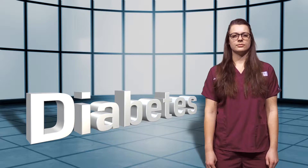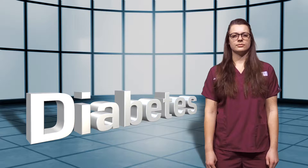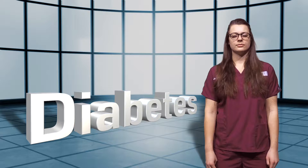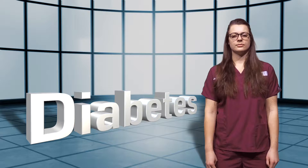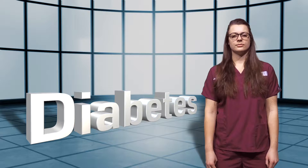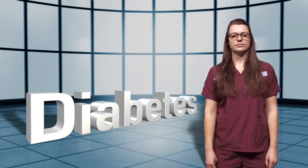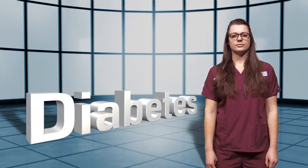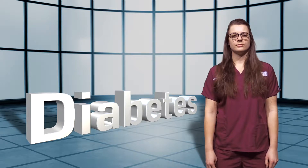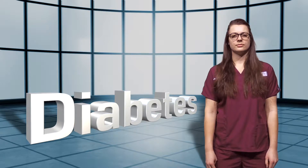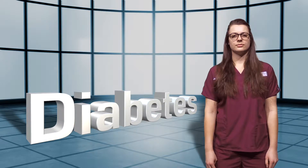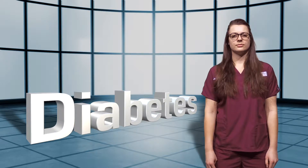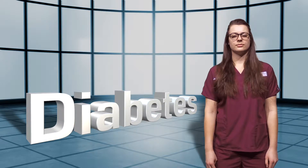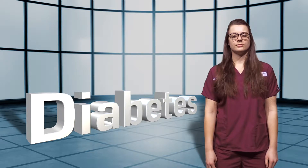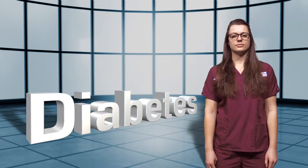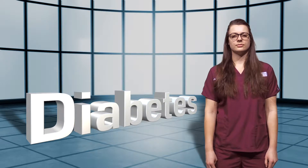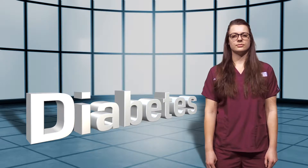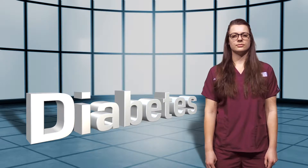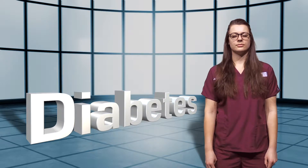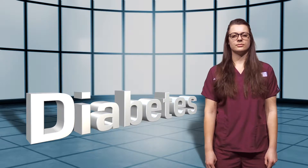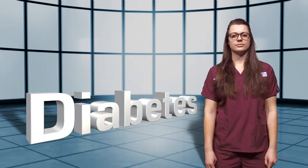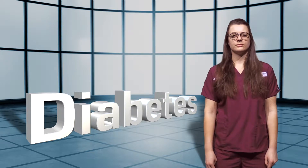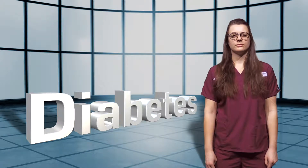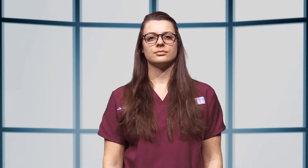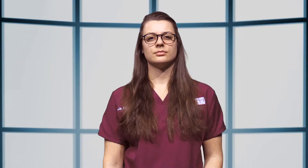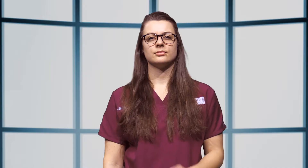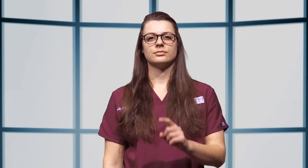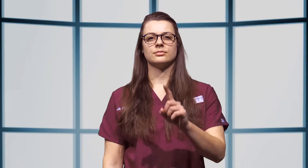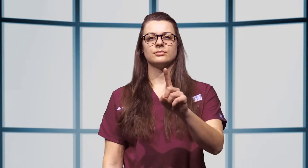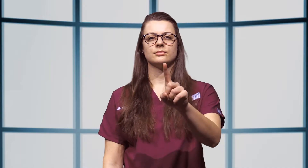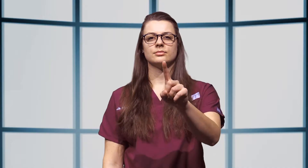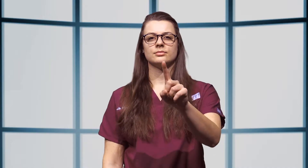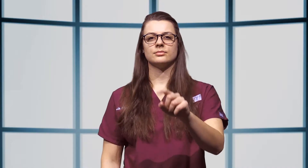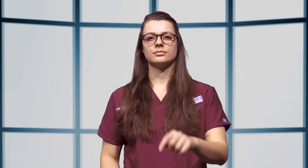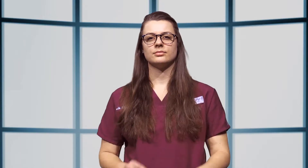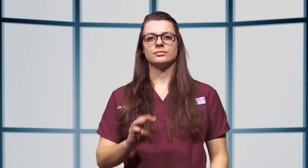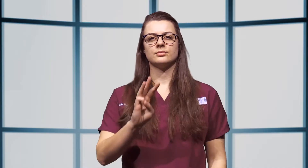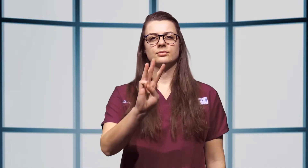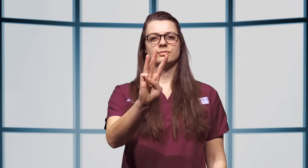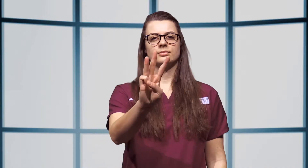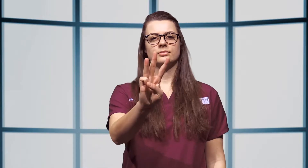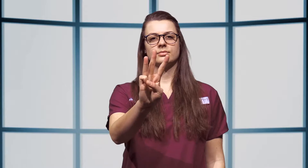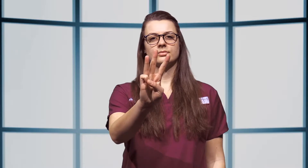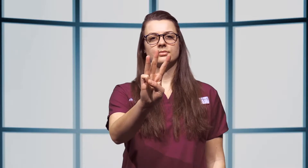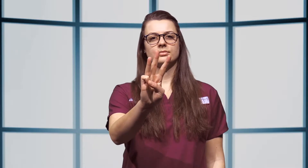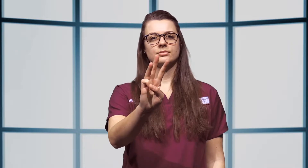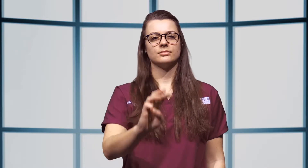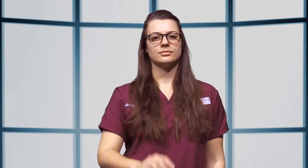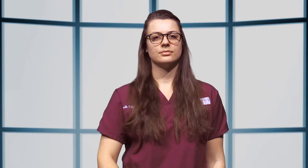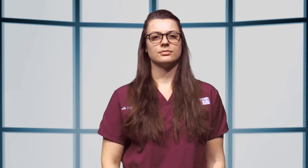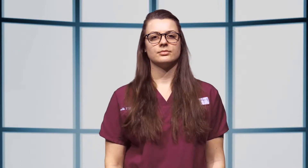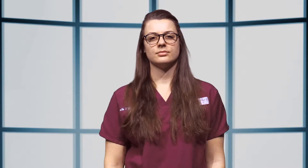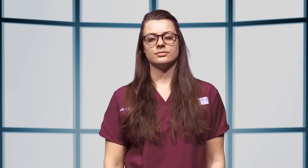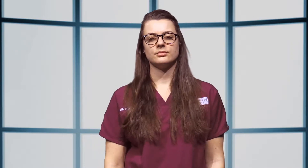More than 30 million people have diabetes and one in three of them don't know they have it.